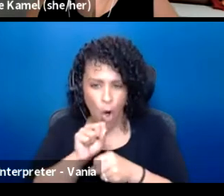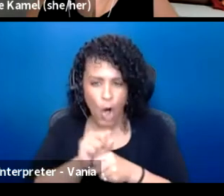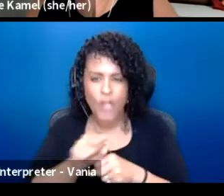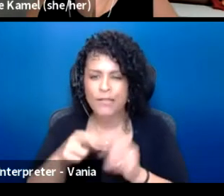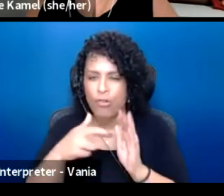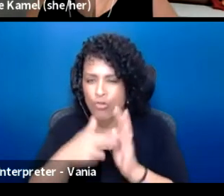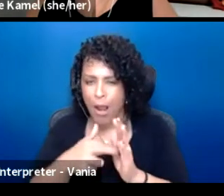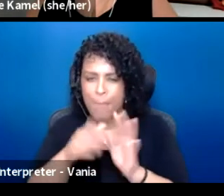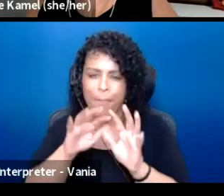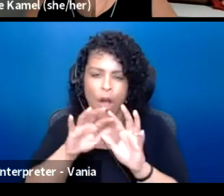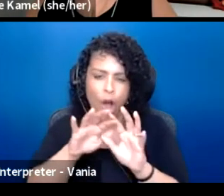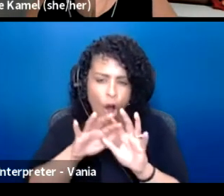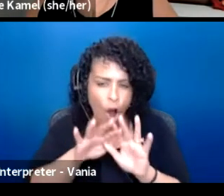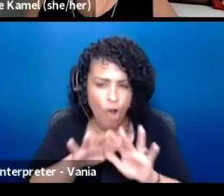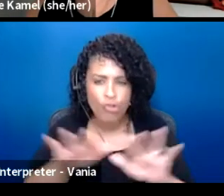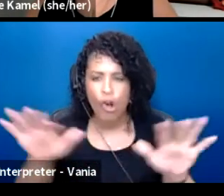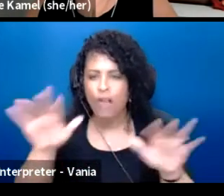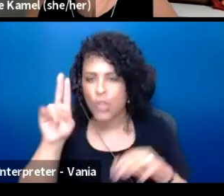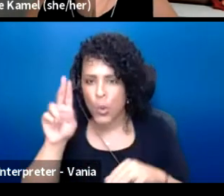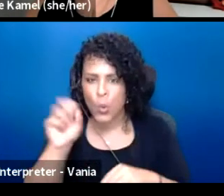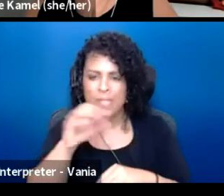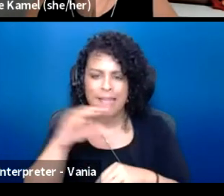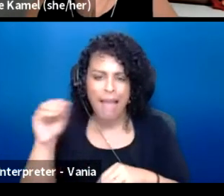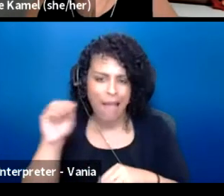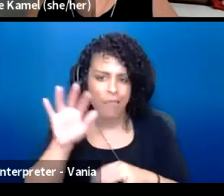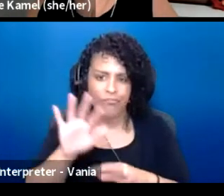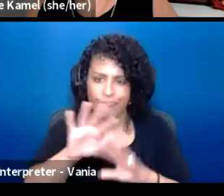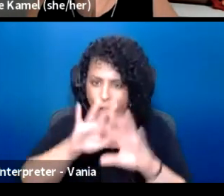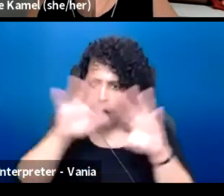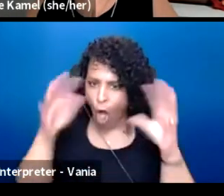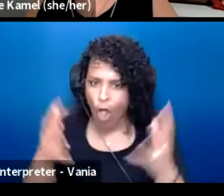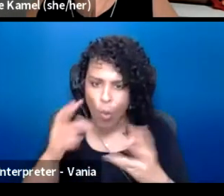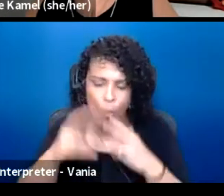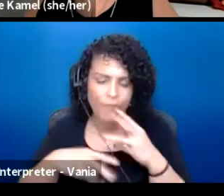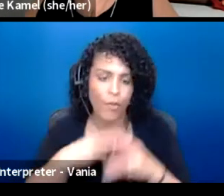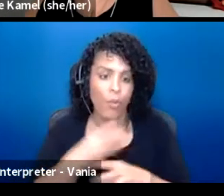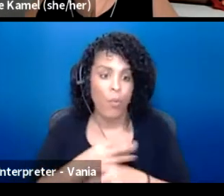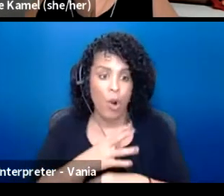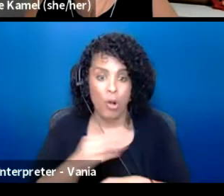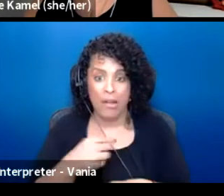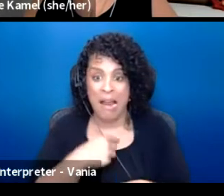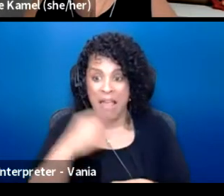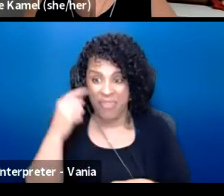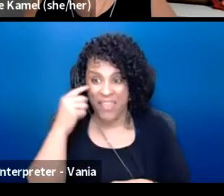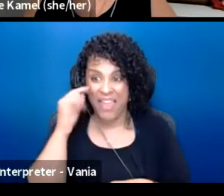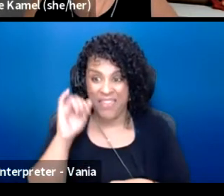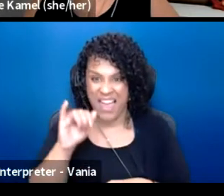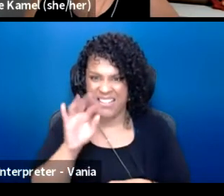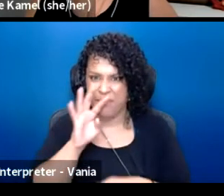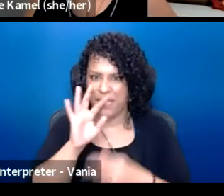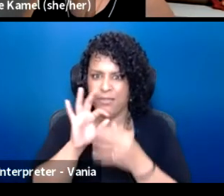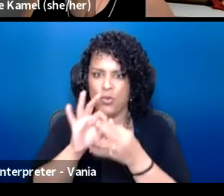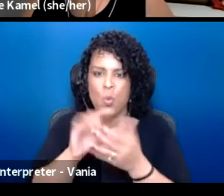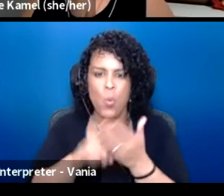and internationally, I feel like speaks to that, what you just brought up as well, Laura.